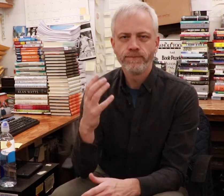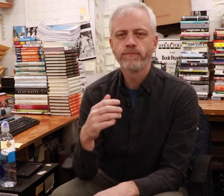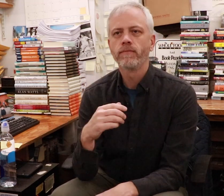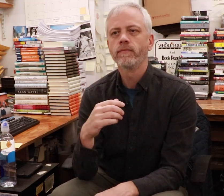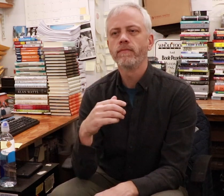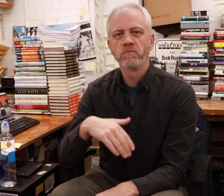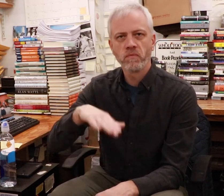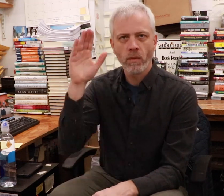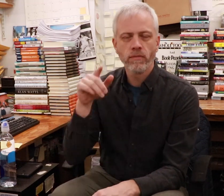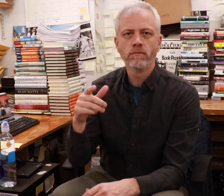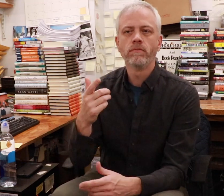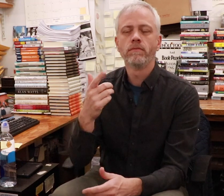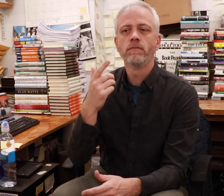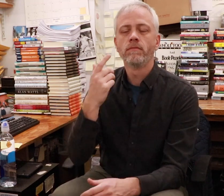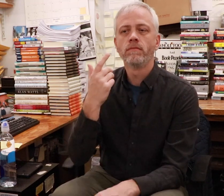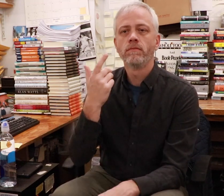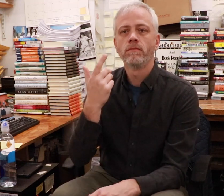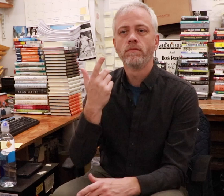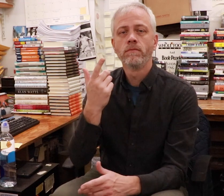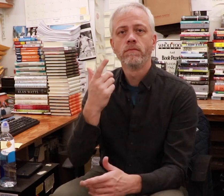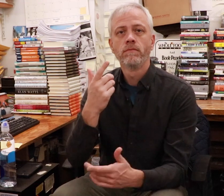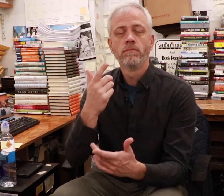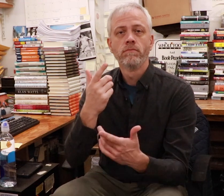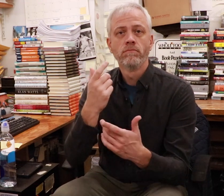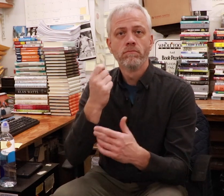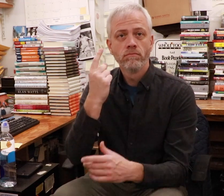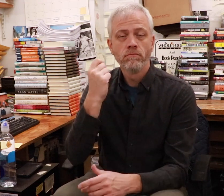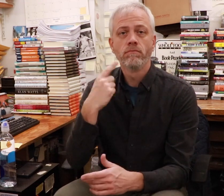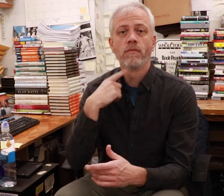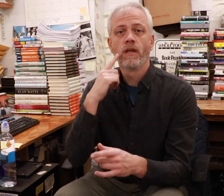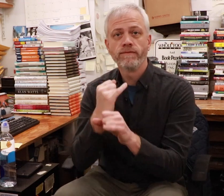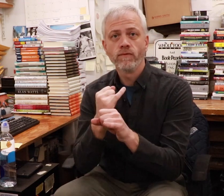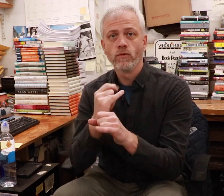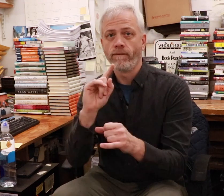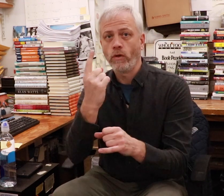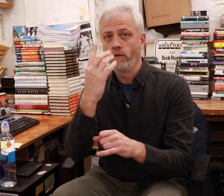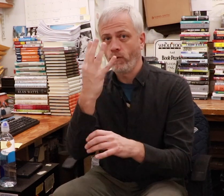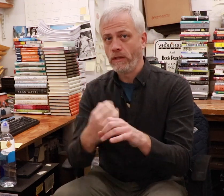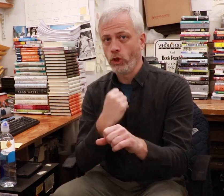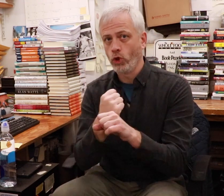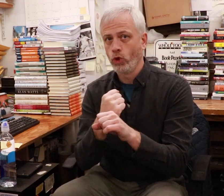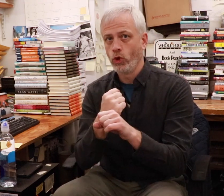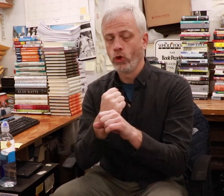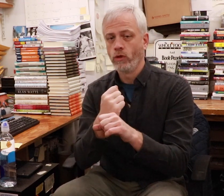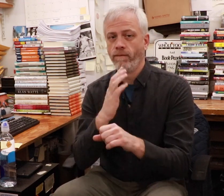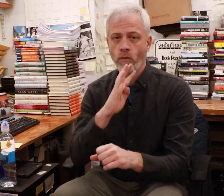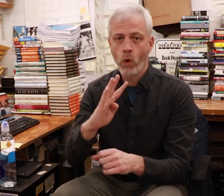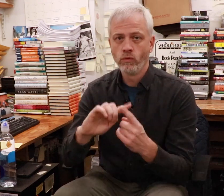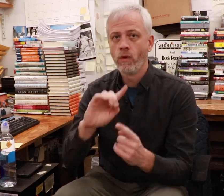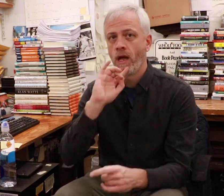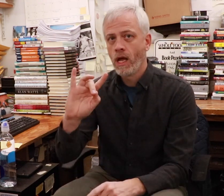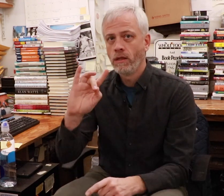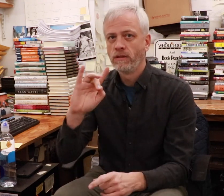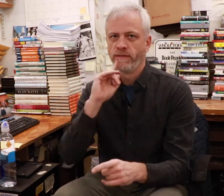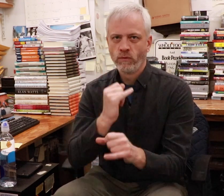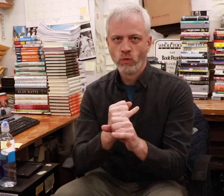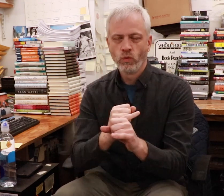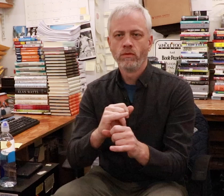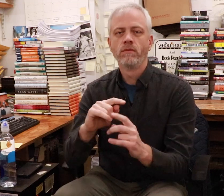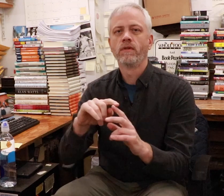I grew up there and went to a deaf school for the first four years, from four years old to when I was eight years old.